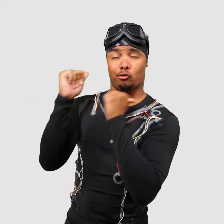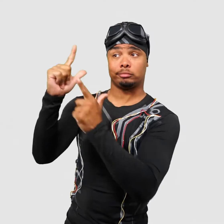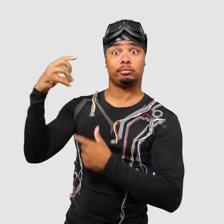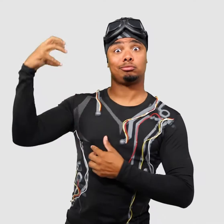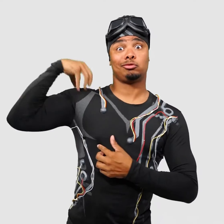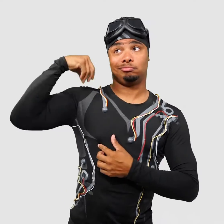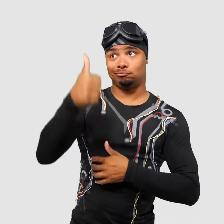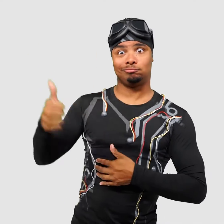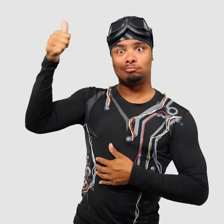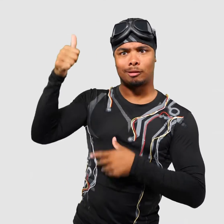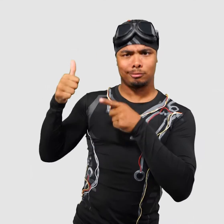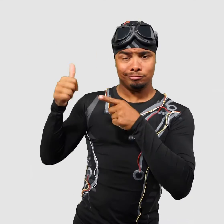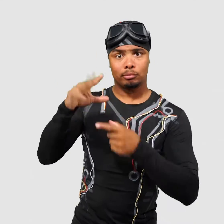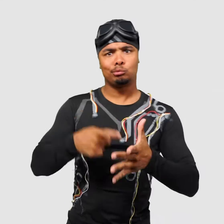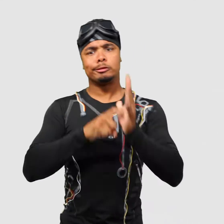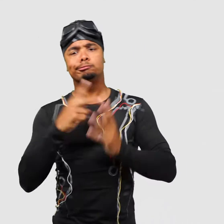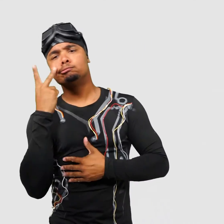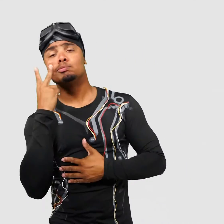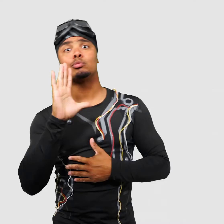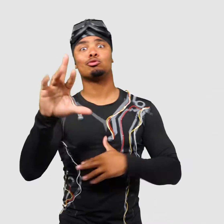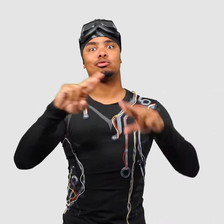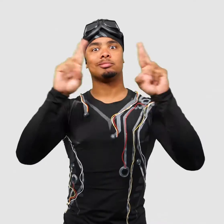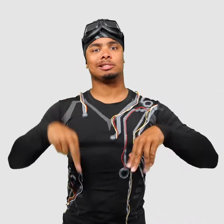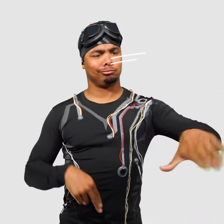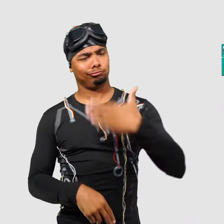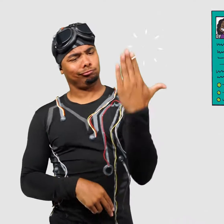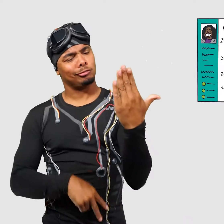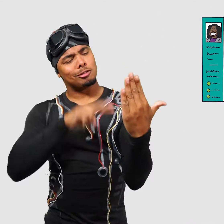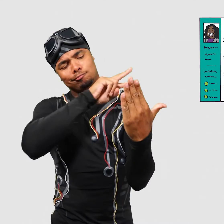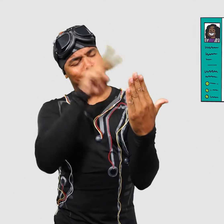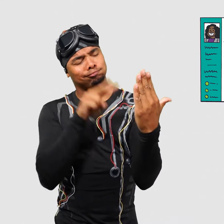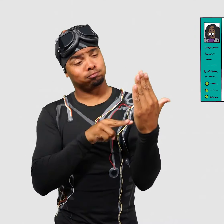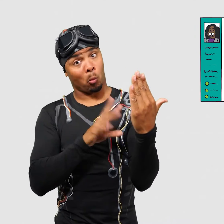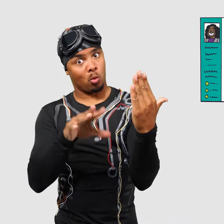Almost all employers require a resume that summarizes your skills,